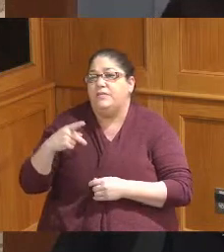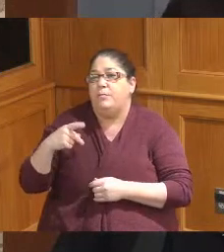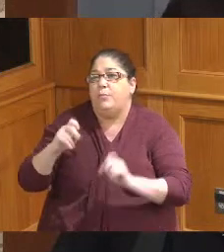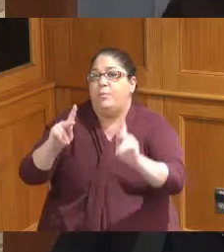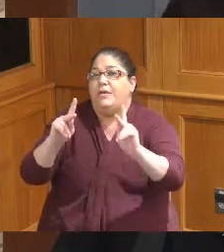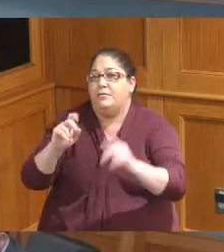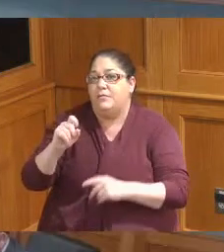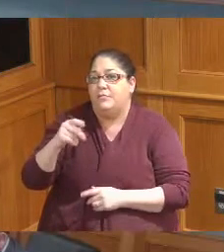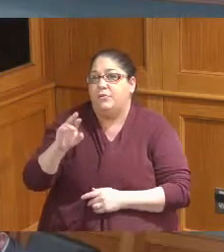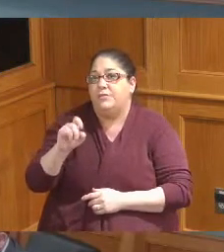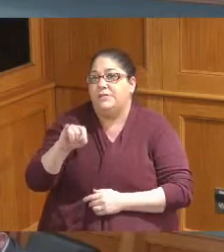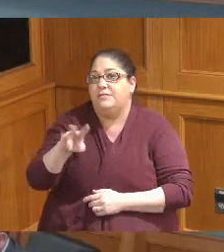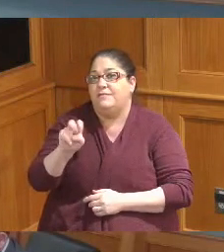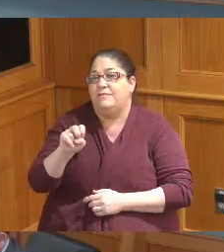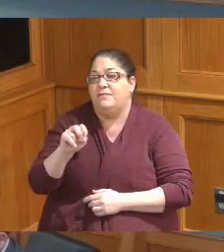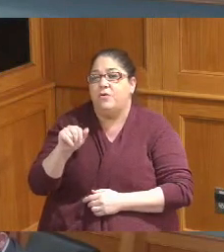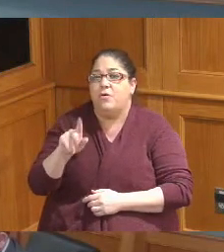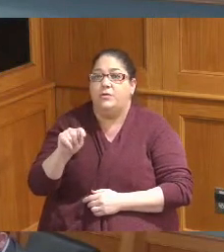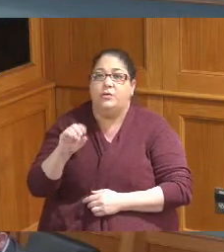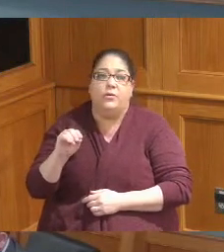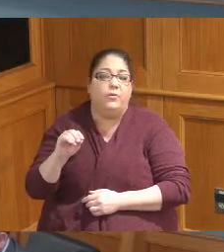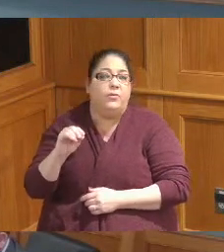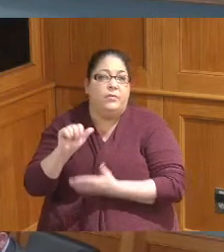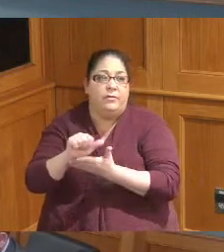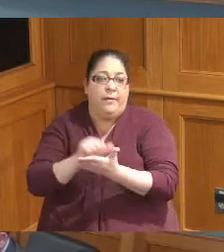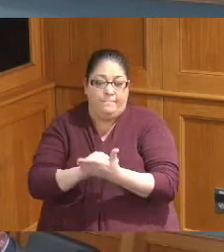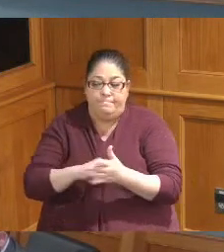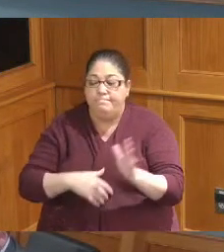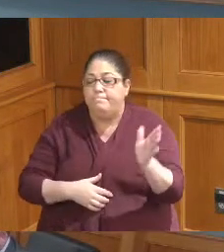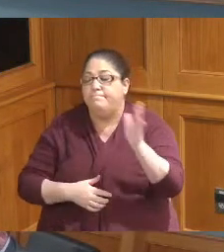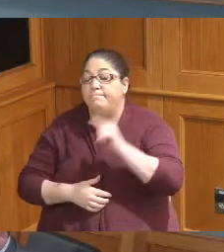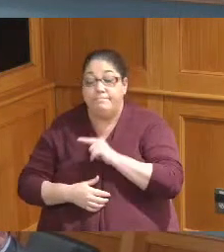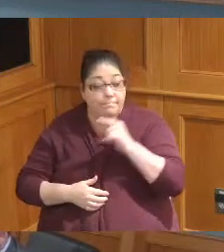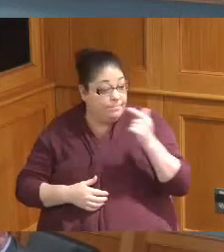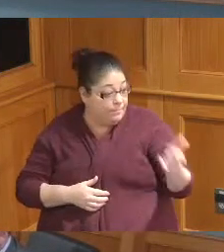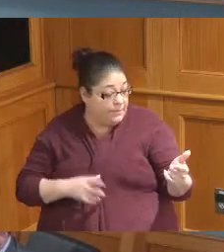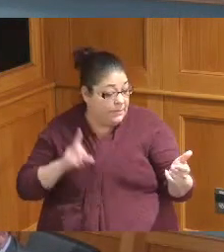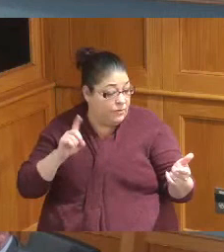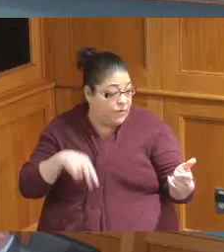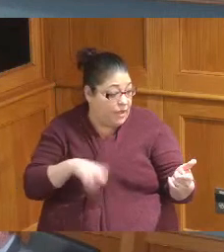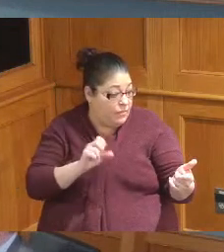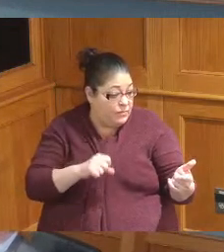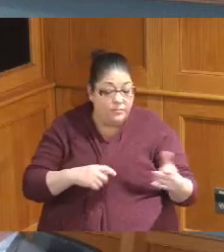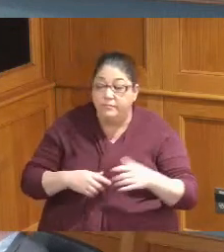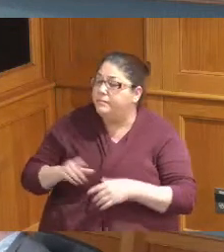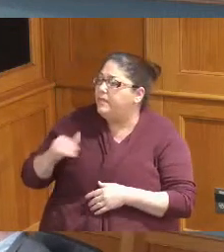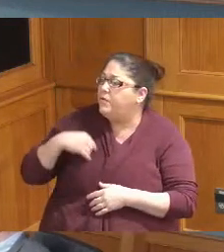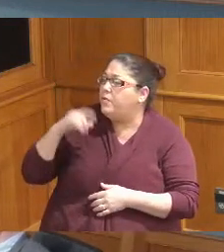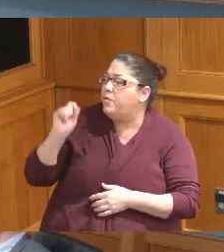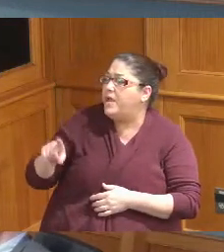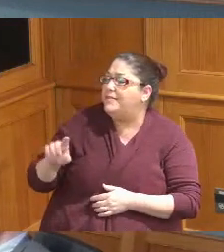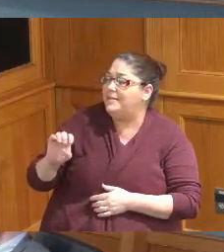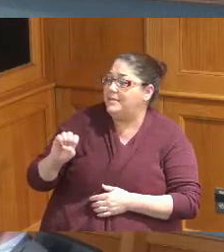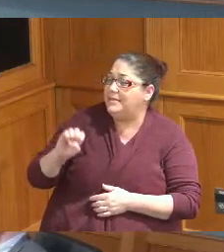you any questions Vice President Driehaus yeah I have a question so the East Miami River Road